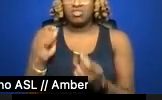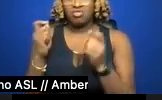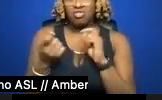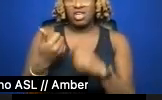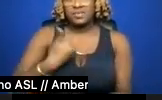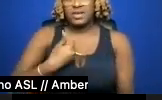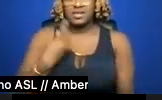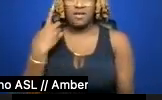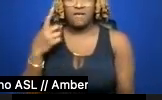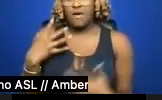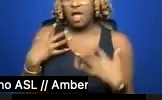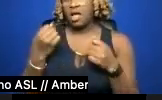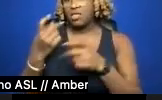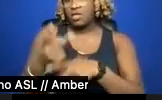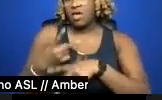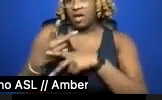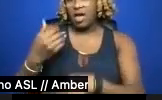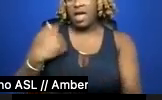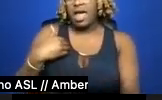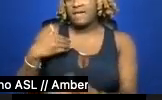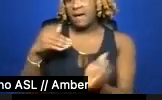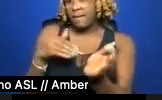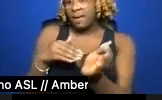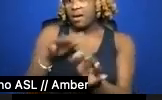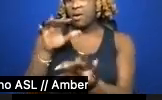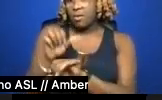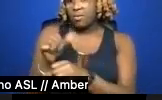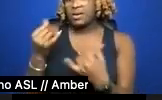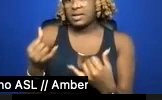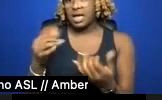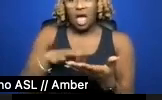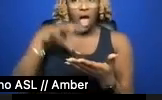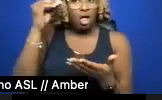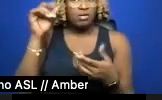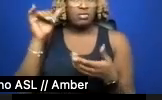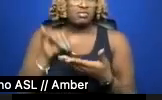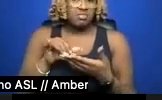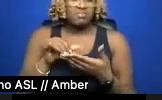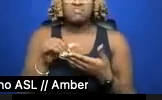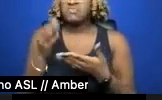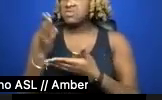I had a medical appointment today, and I learned that for some amount of time I've been recorded